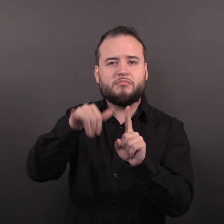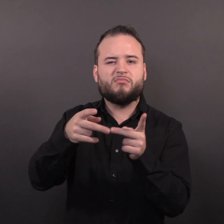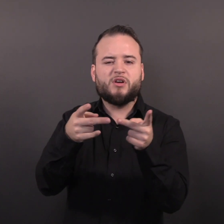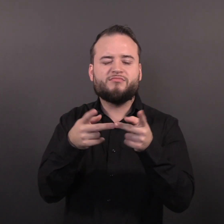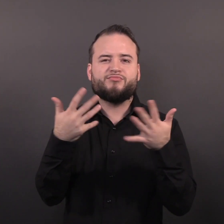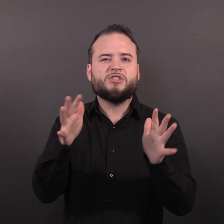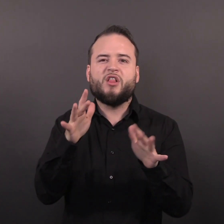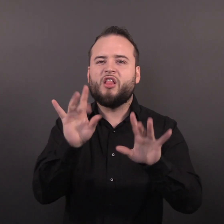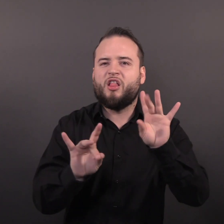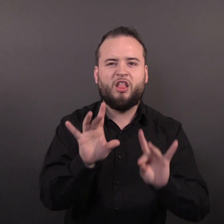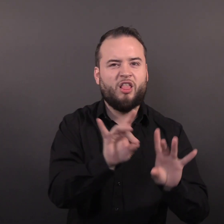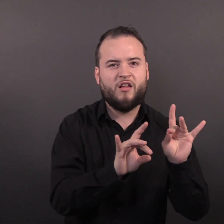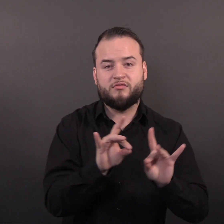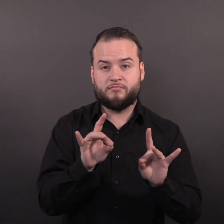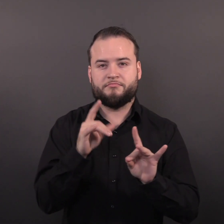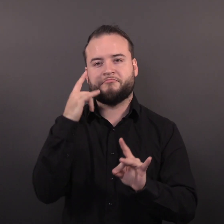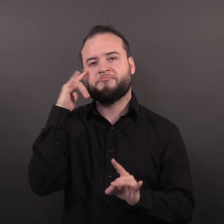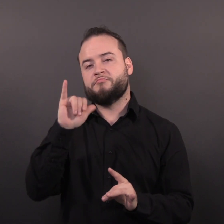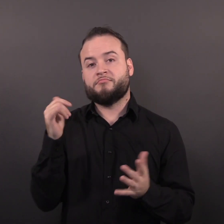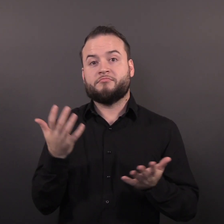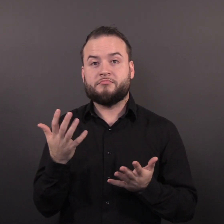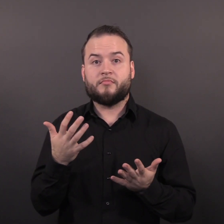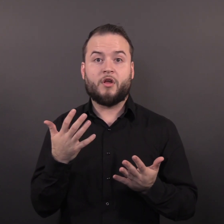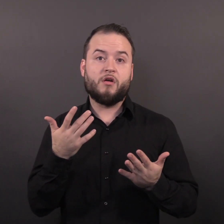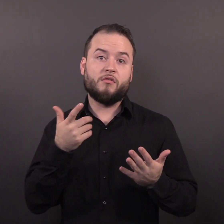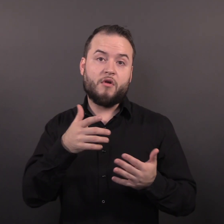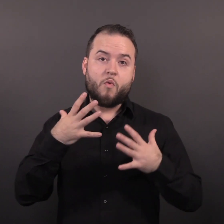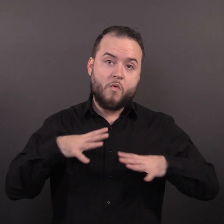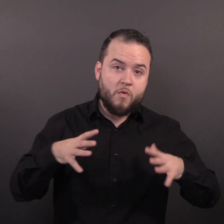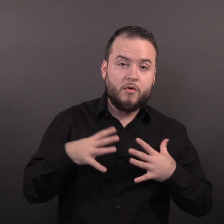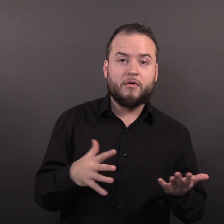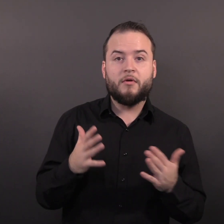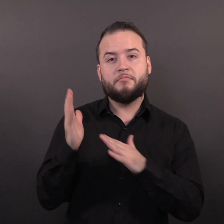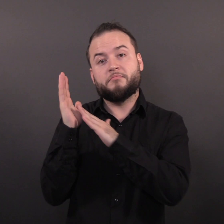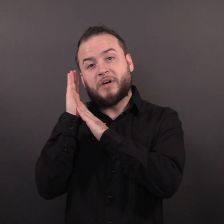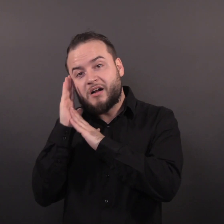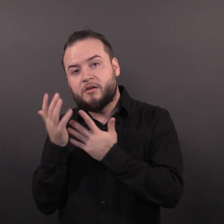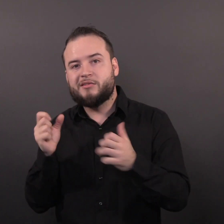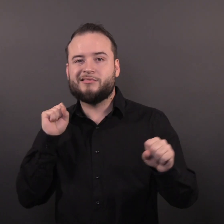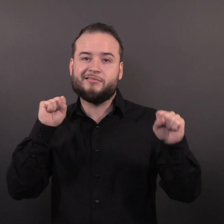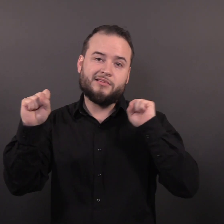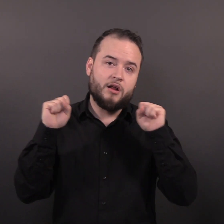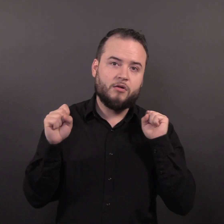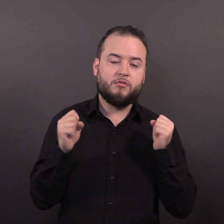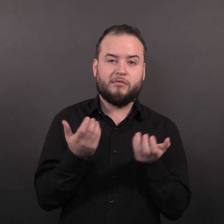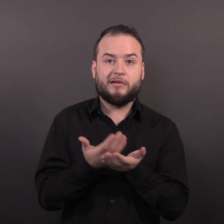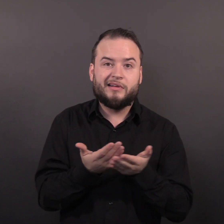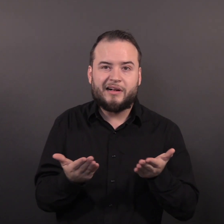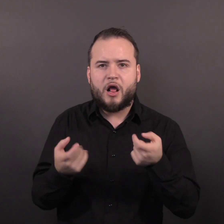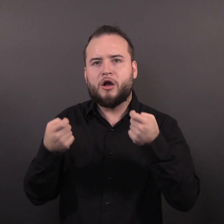to humans, such as when a person with monkeypox touches clothing, bedding, towels, objects,